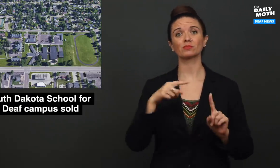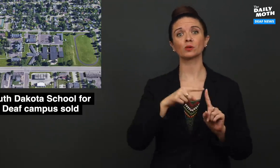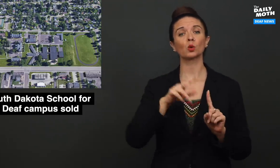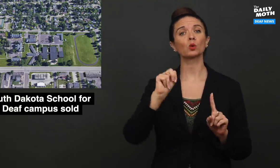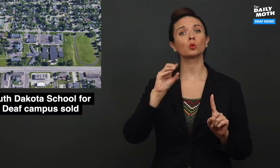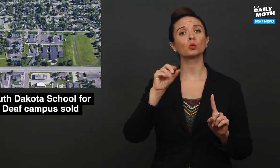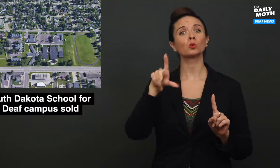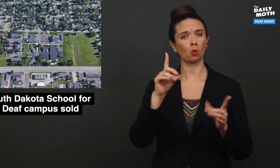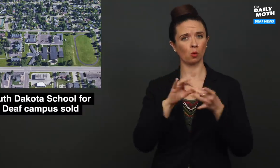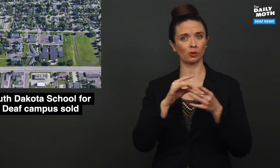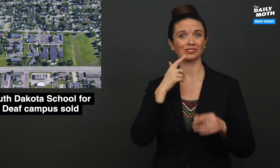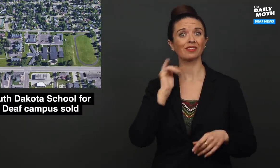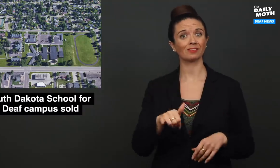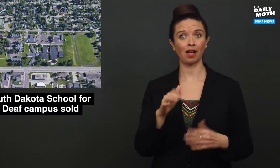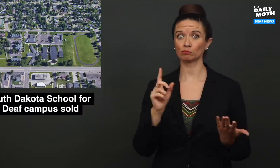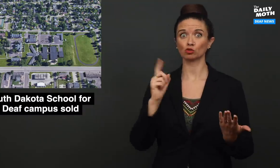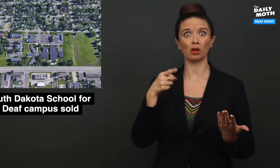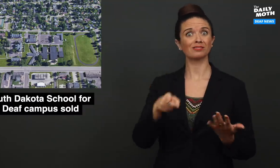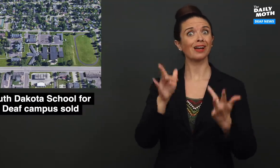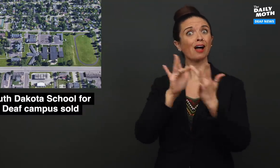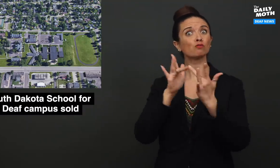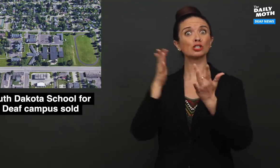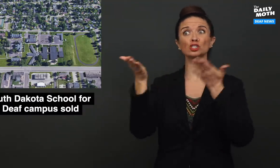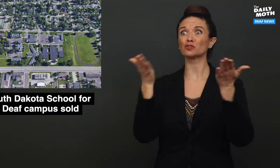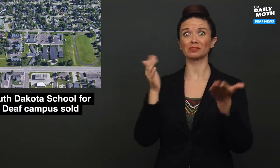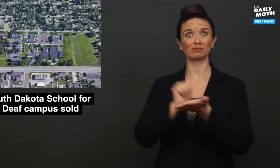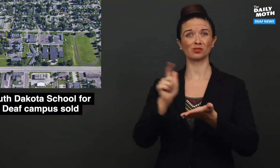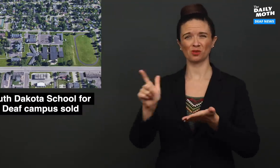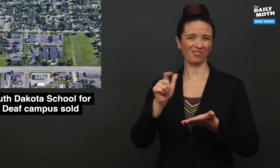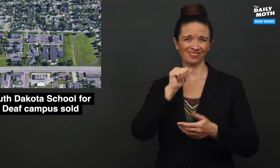Nold said that just having the Outreach services is not